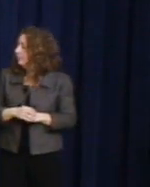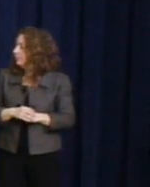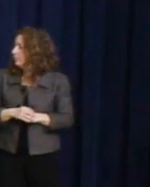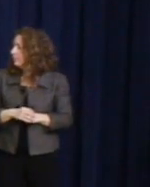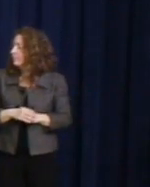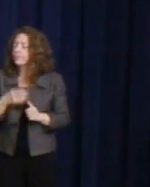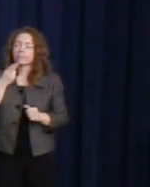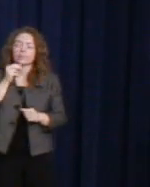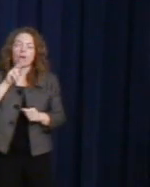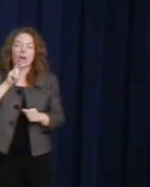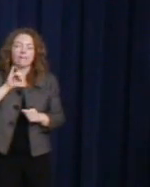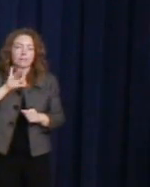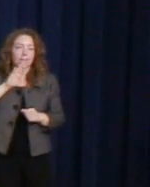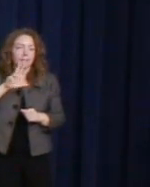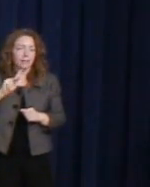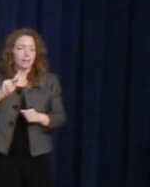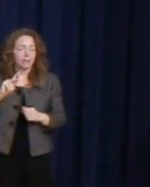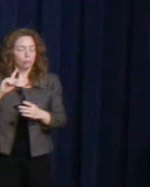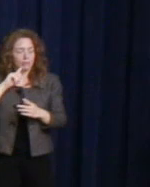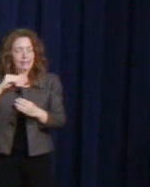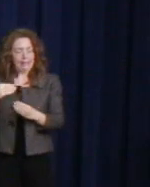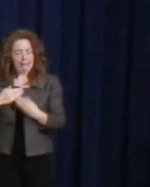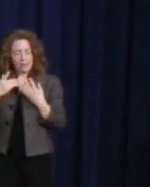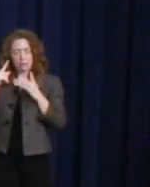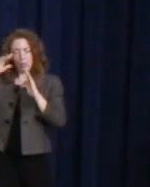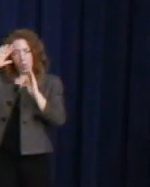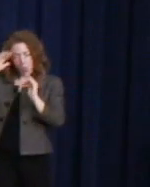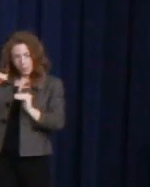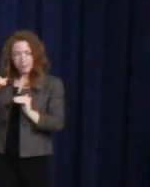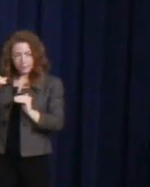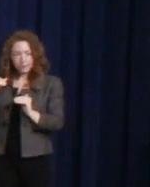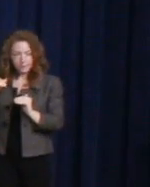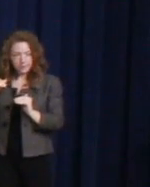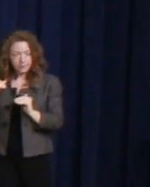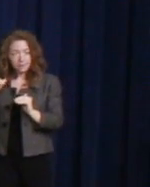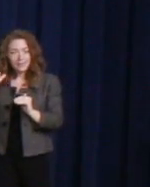And he showed us how to make the better world we all hope for.